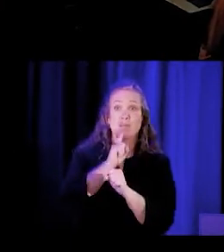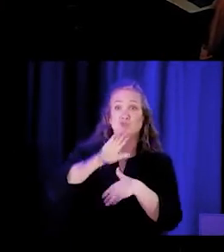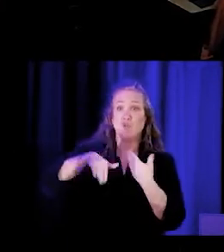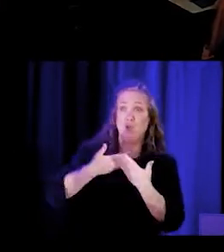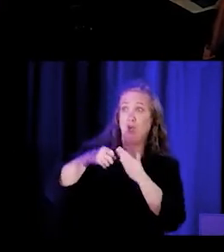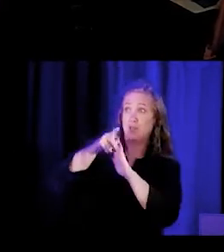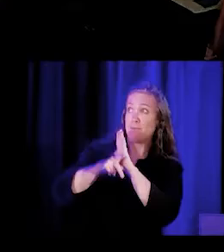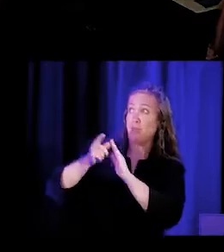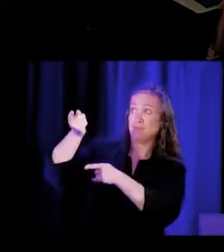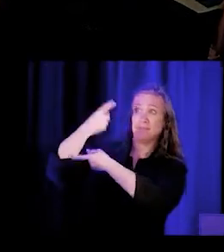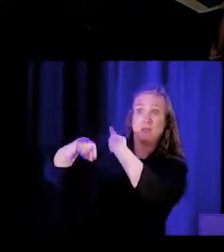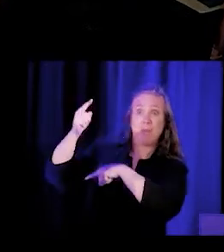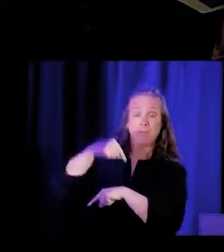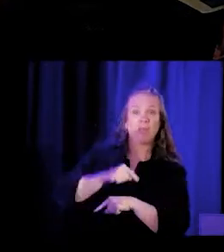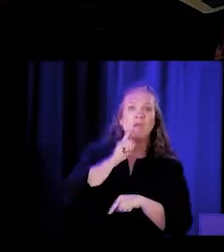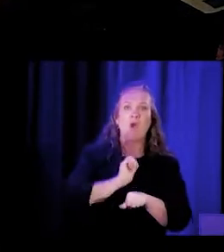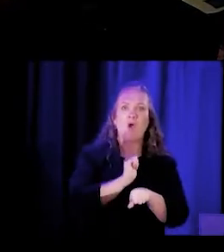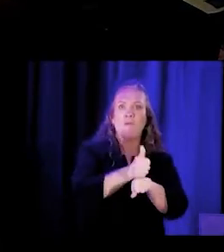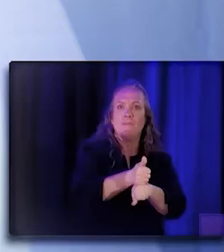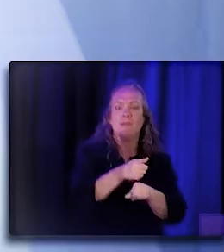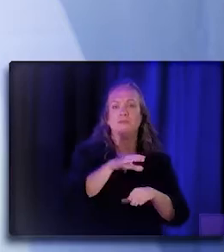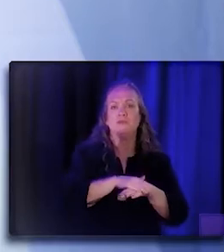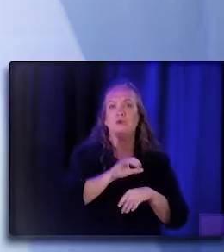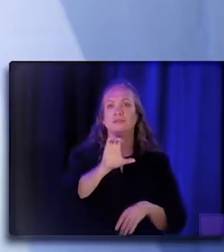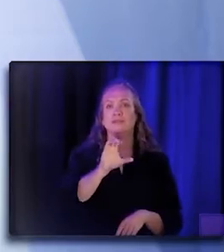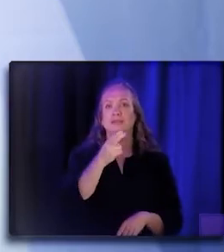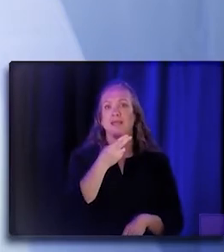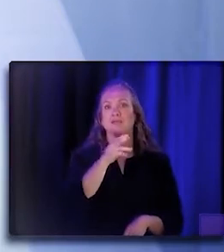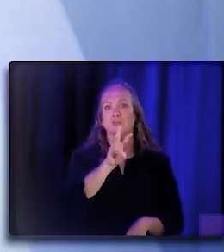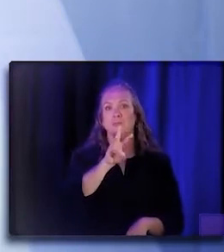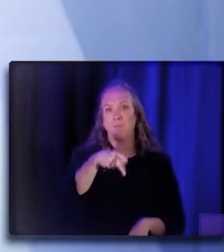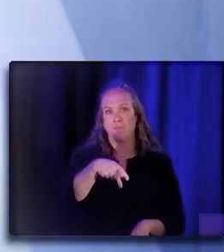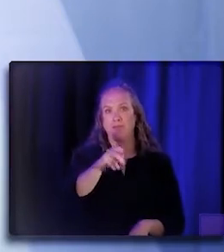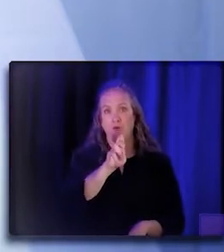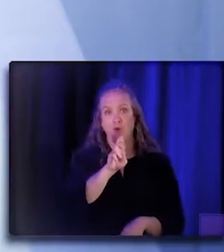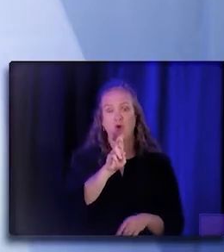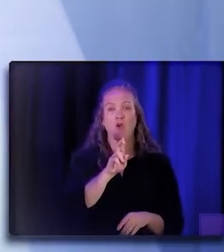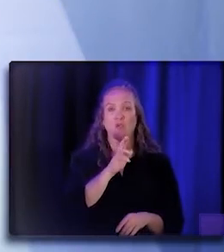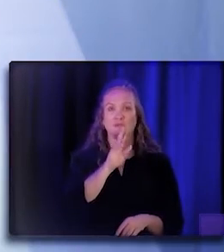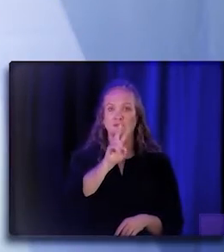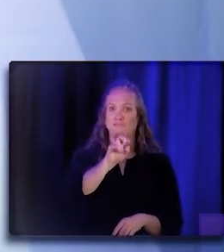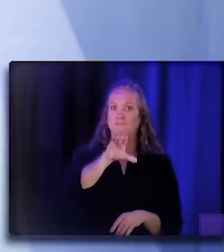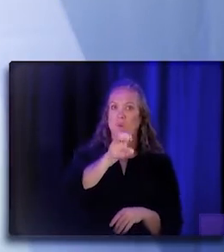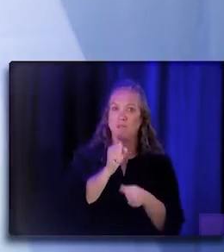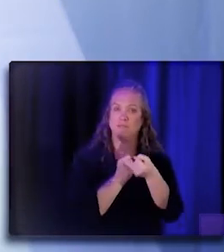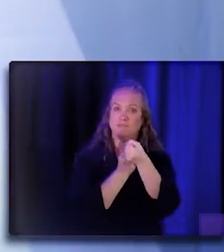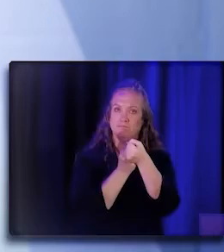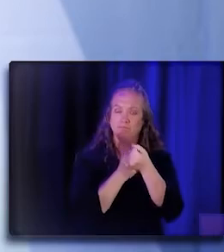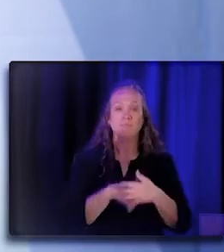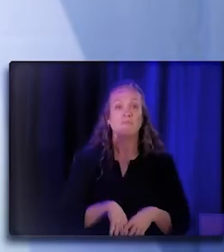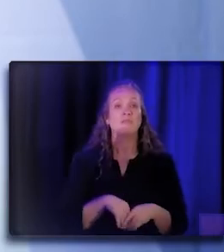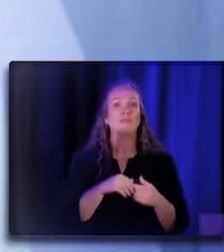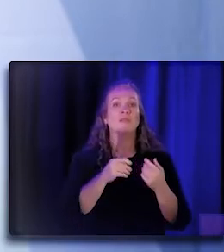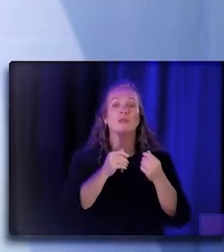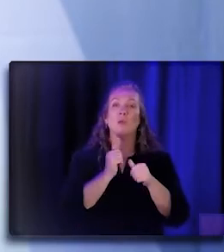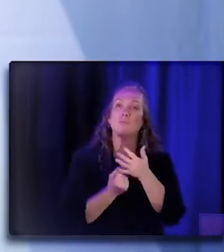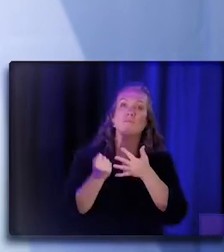are rooted in CHW/P/R voices, you know, are financially sustainable, prioritize workforce diversity, you know,